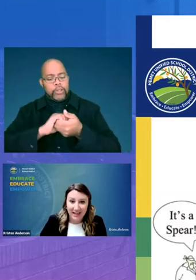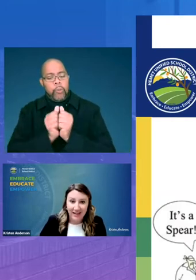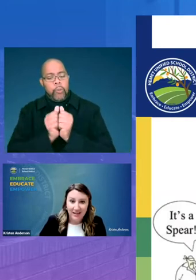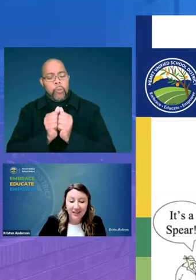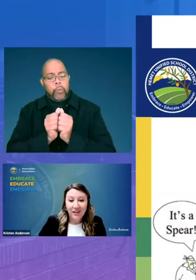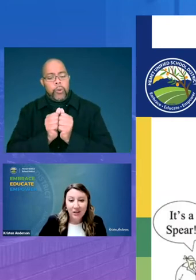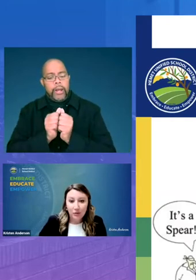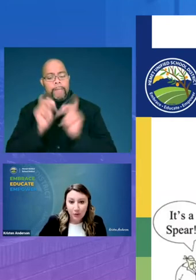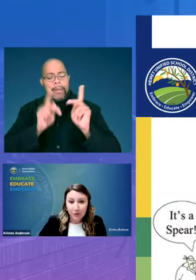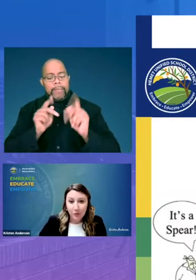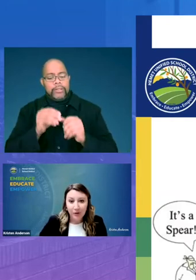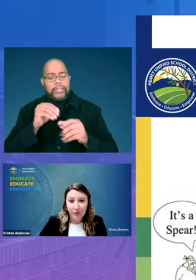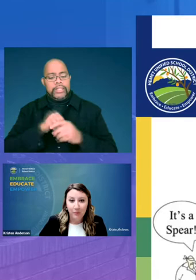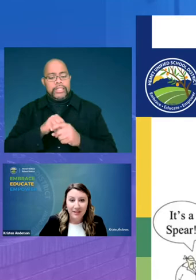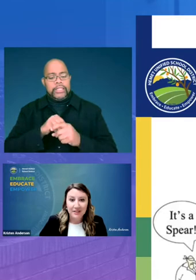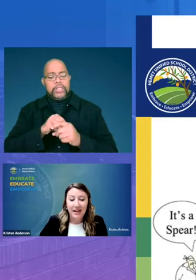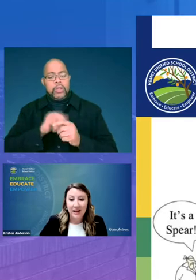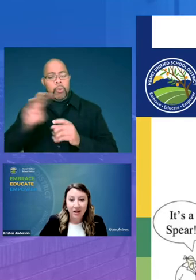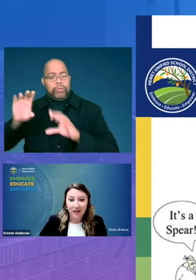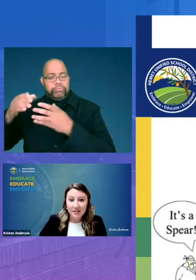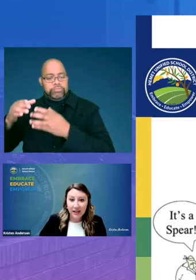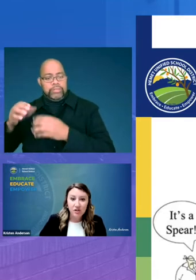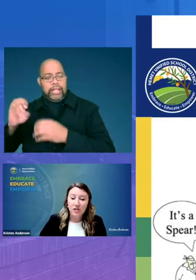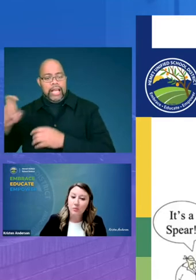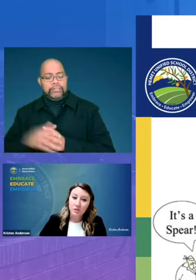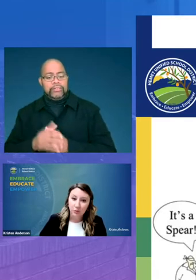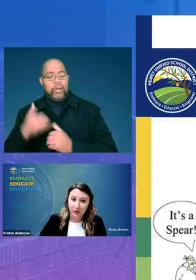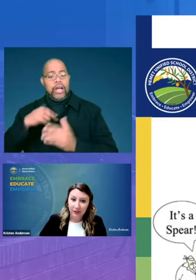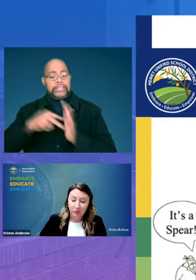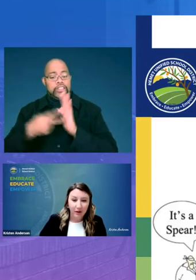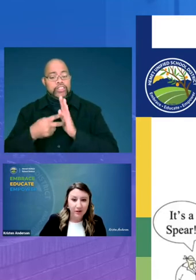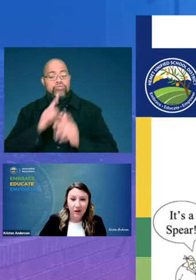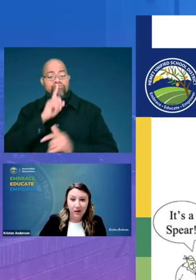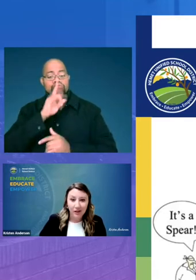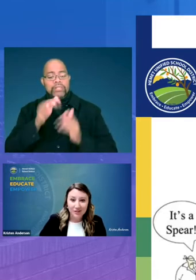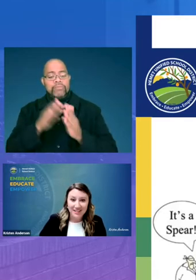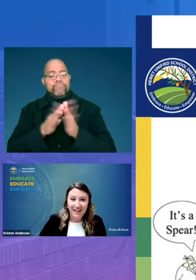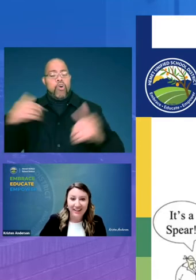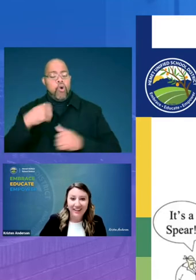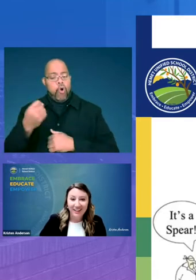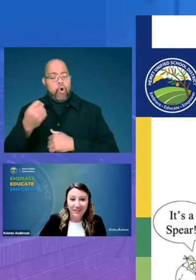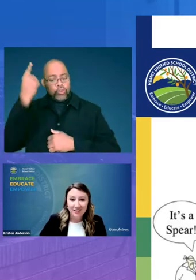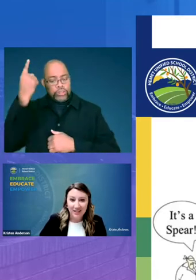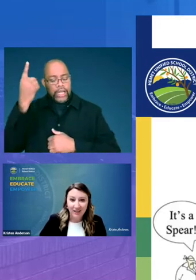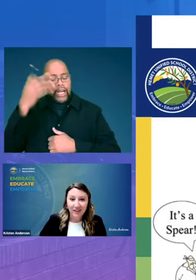ed through the work with west ed our intention was to really broaden our understanding and our skill